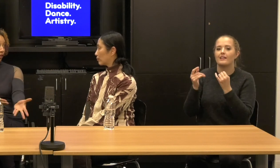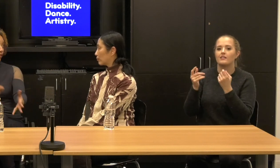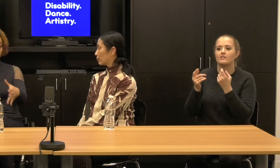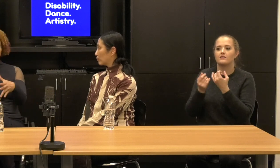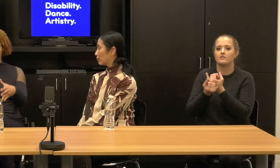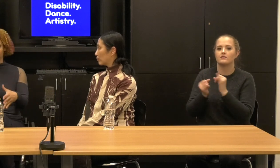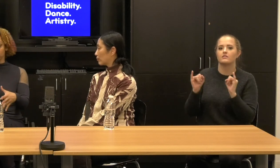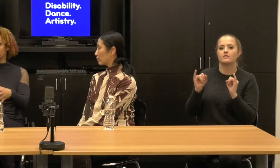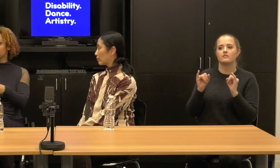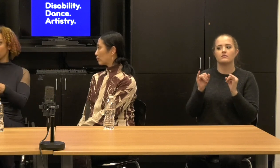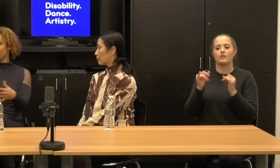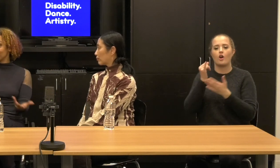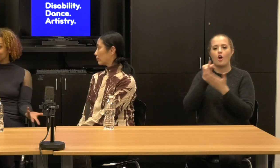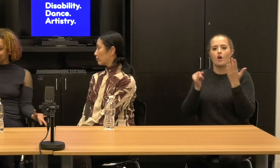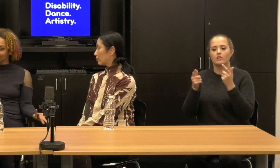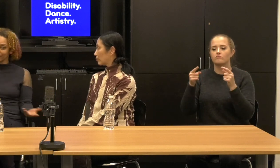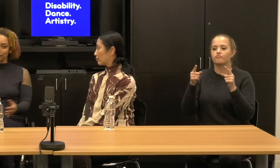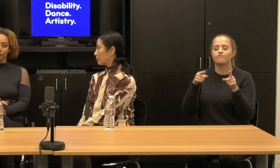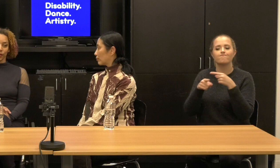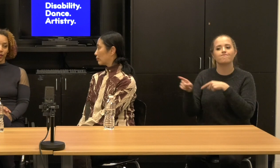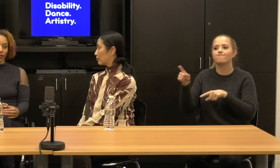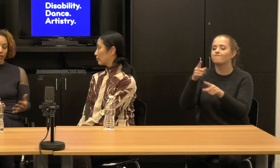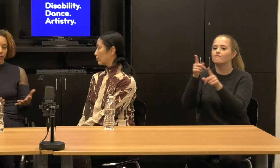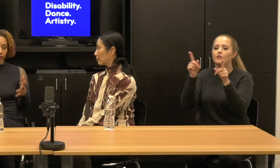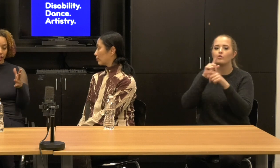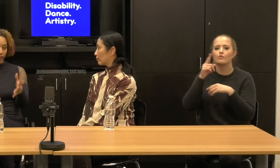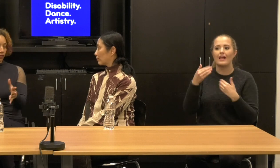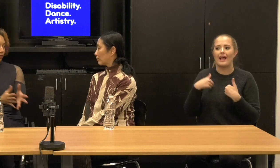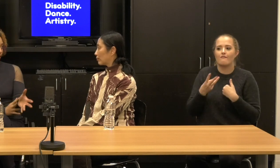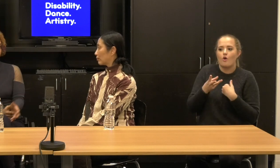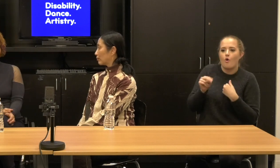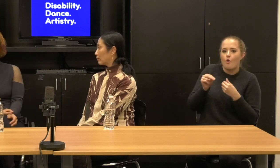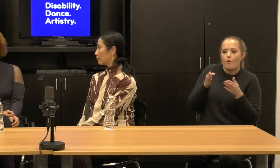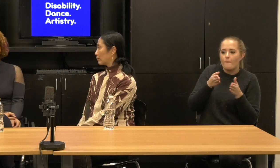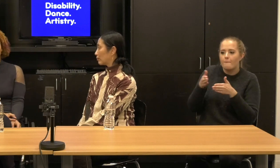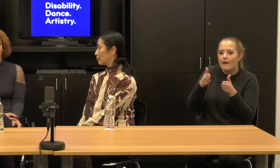They have careers, they have pathways, you know, the US doesn't have that.